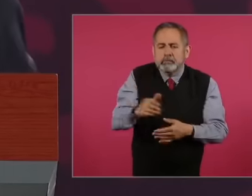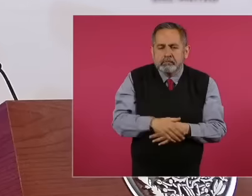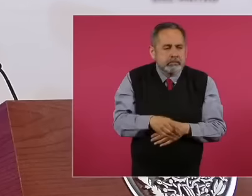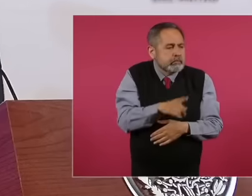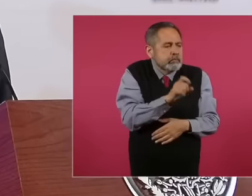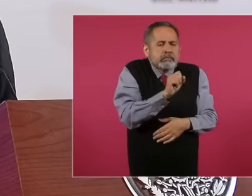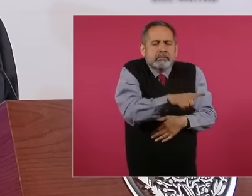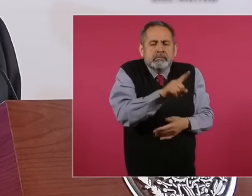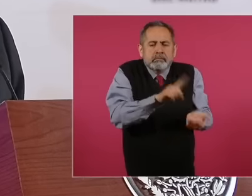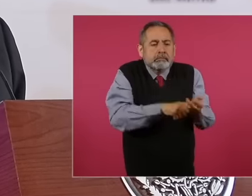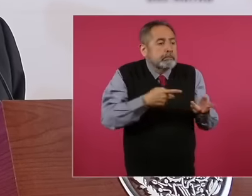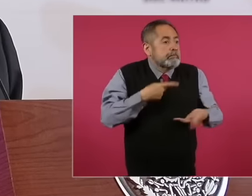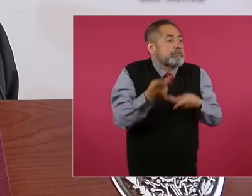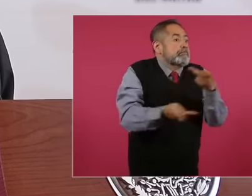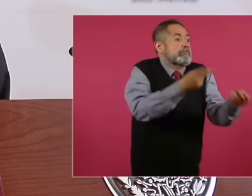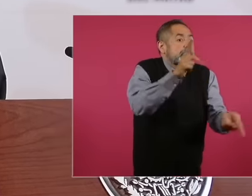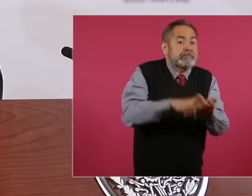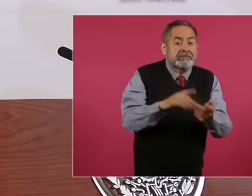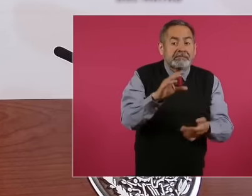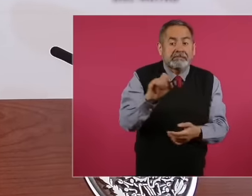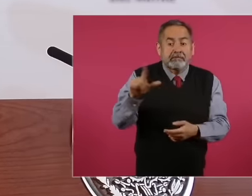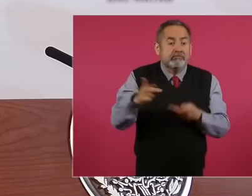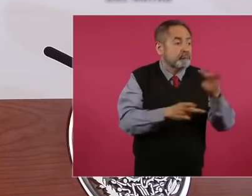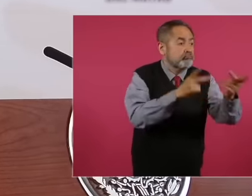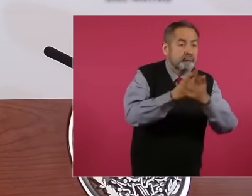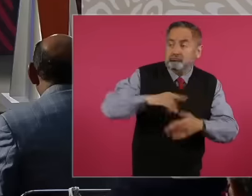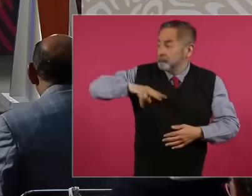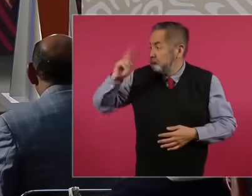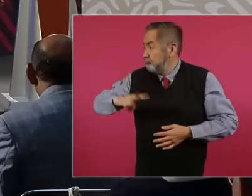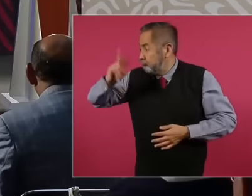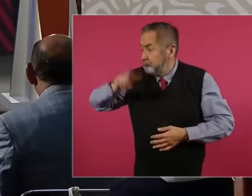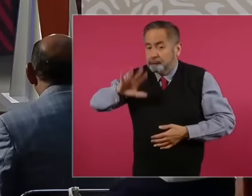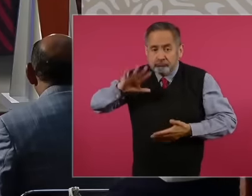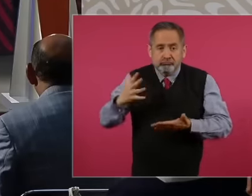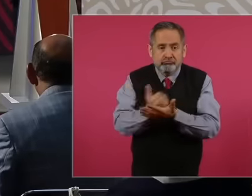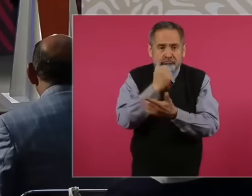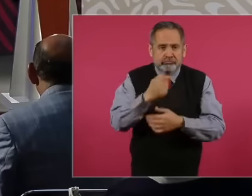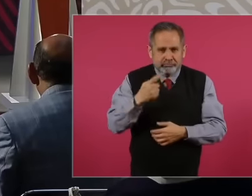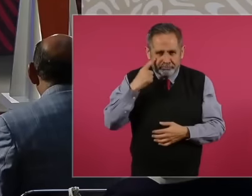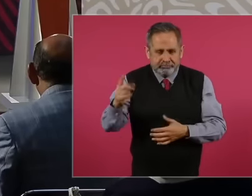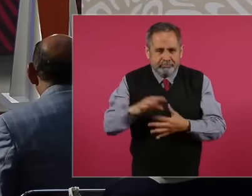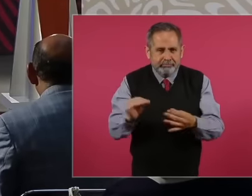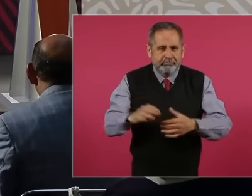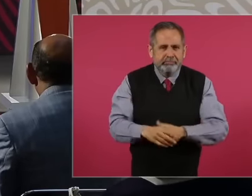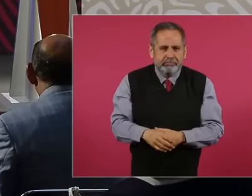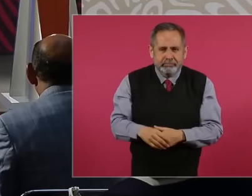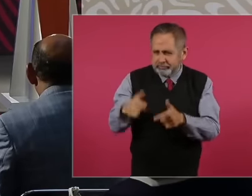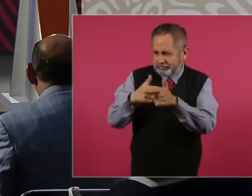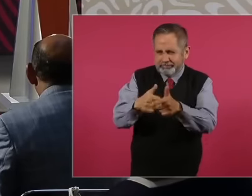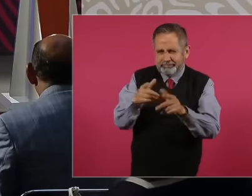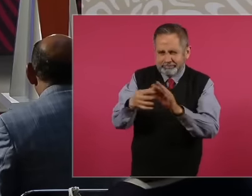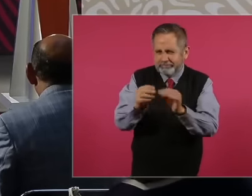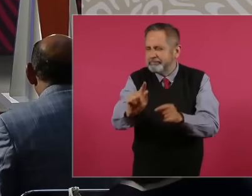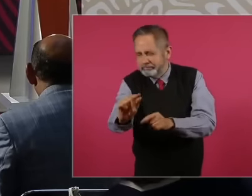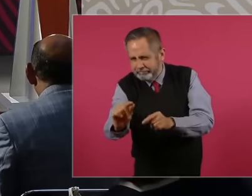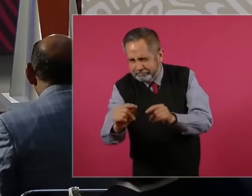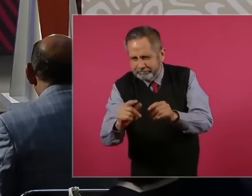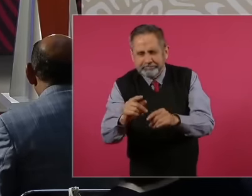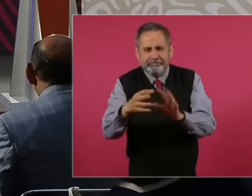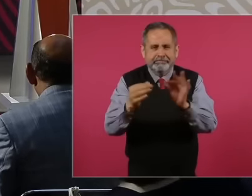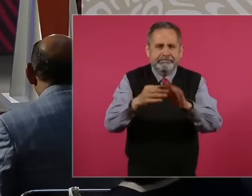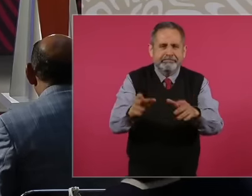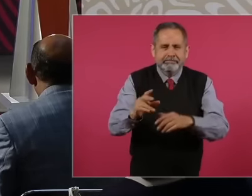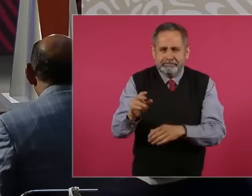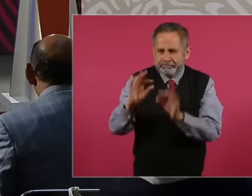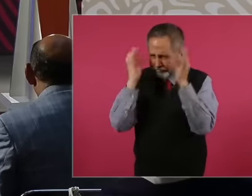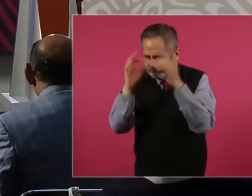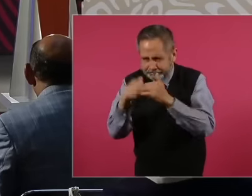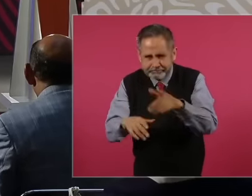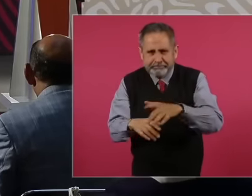that coler we close customs let's see with the customs with that close Well with es